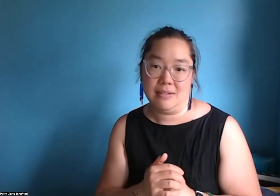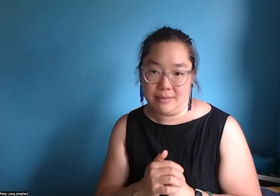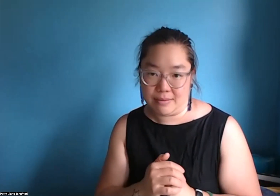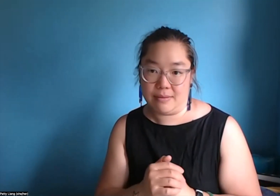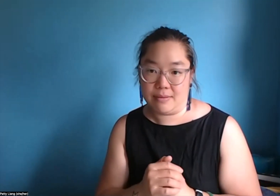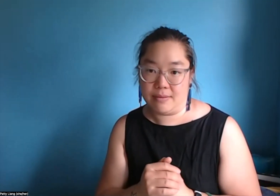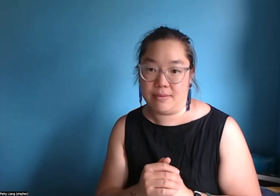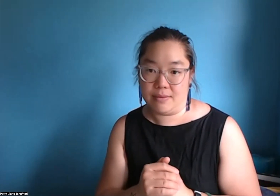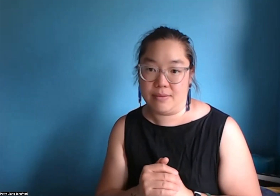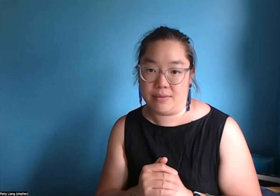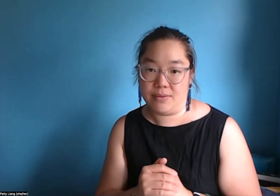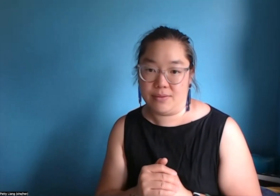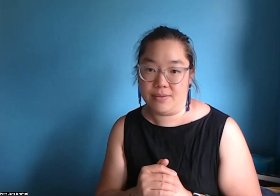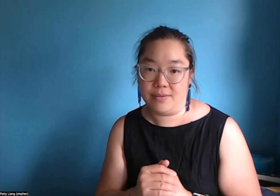Yeah. So